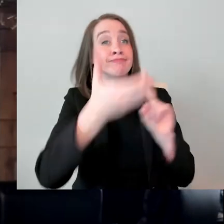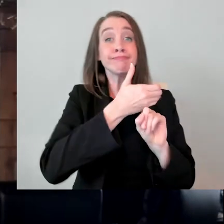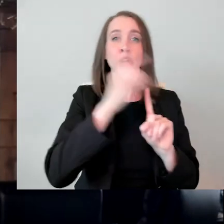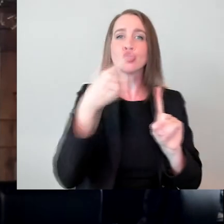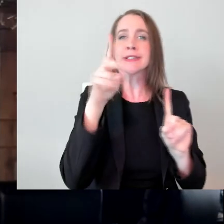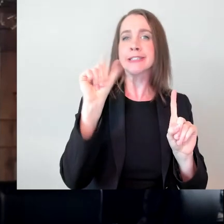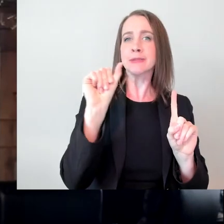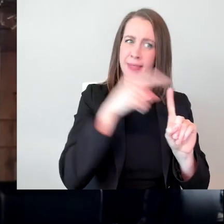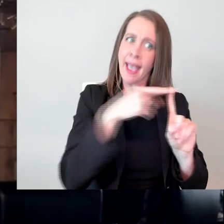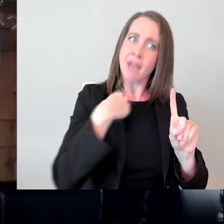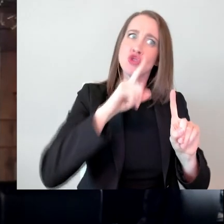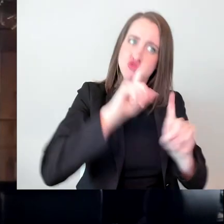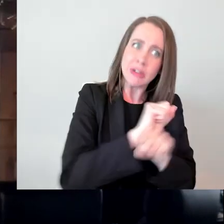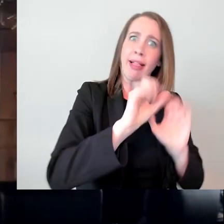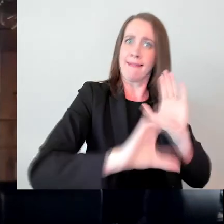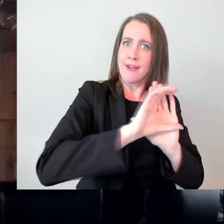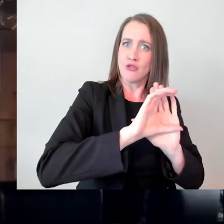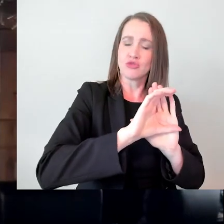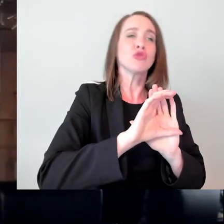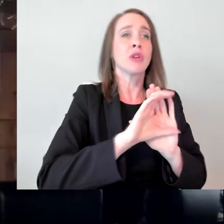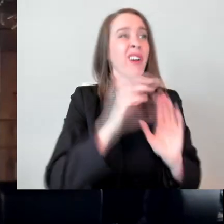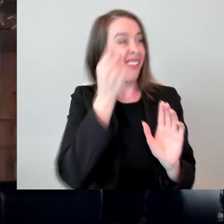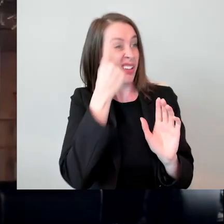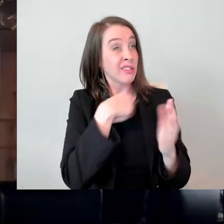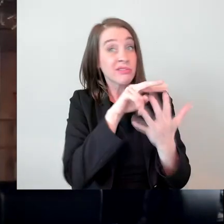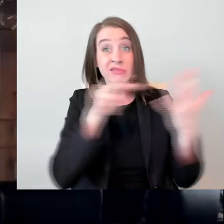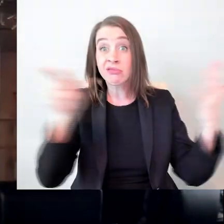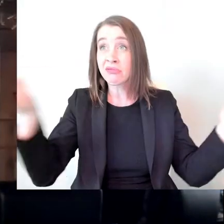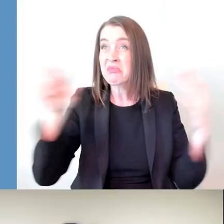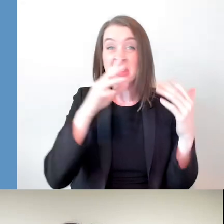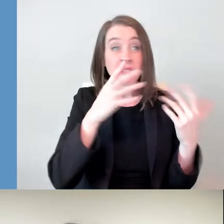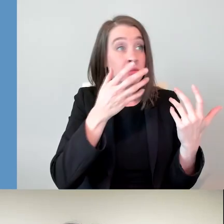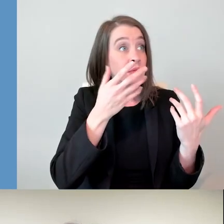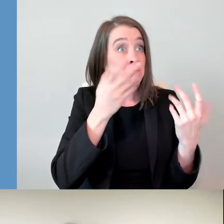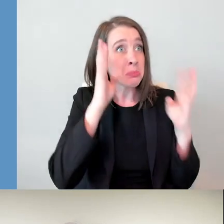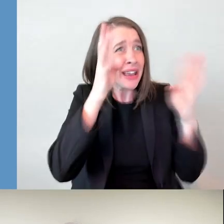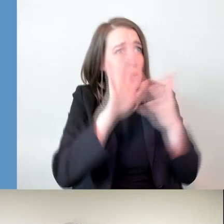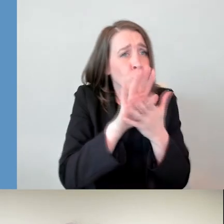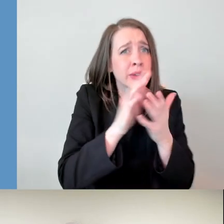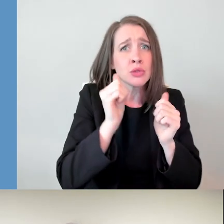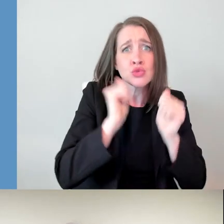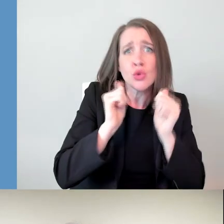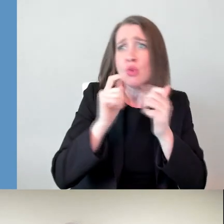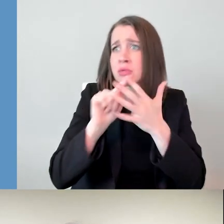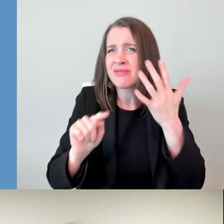So my thought is, if you don't exist in our worlds of fiction, how do you exist in real life? When you're going out for that job,